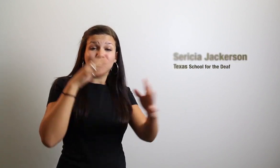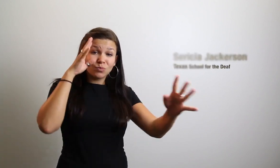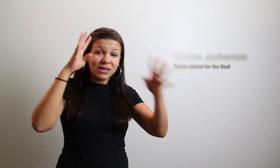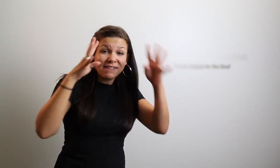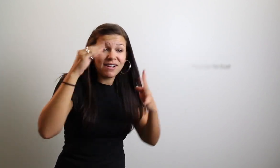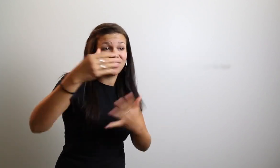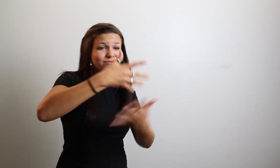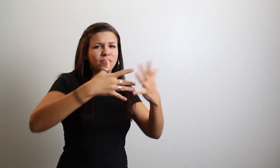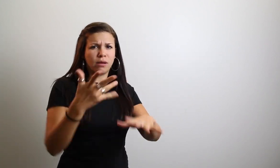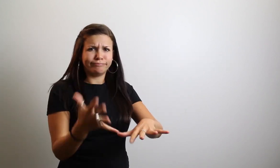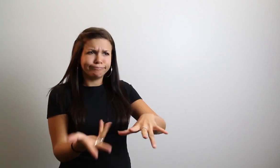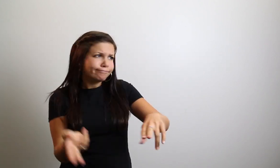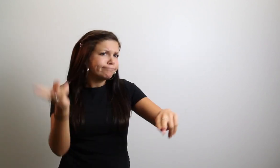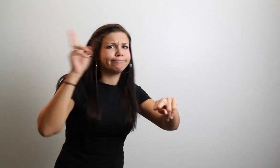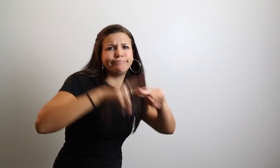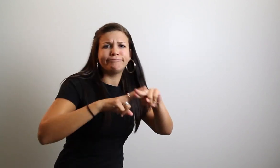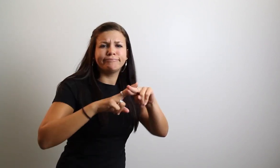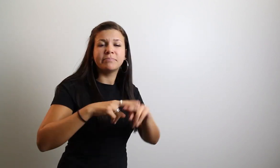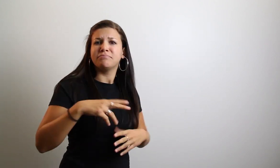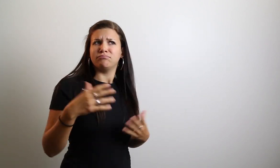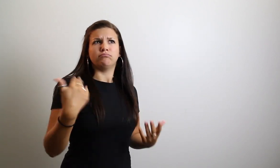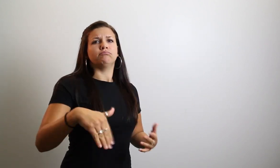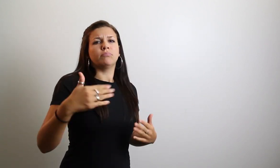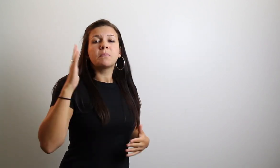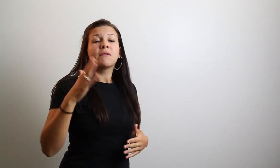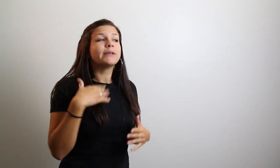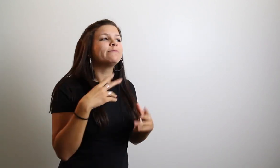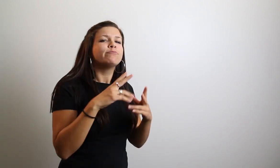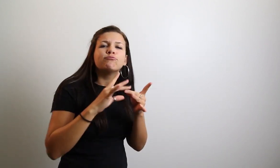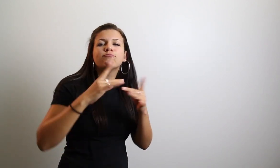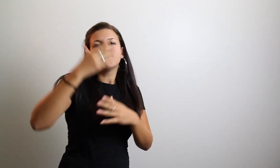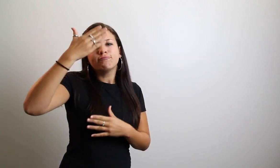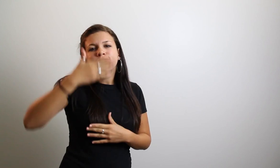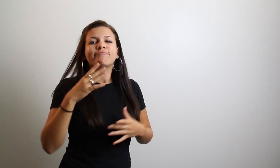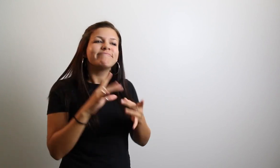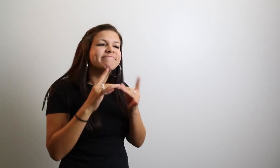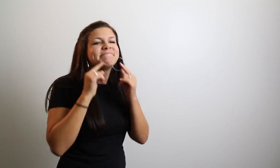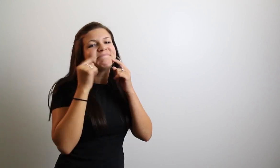My confidence in creativity and social skills truly soared. I used to be timid and somewhat stoic when